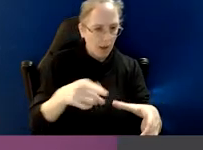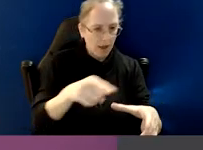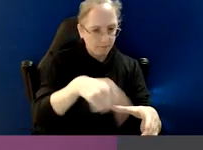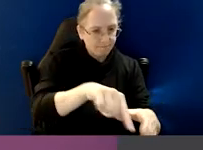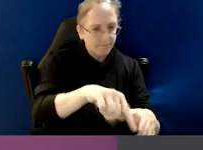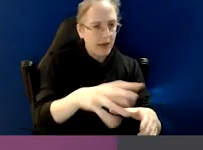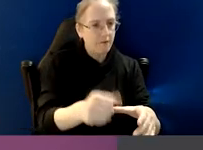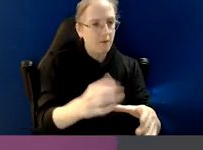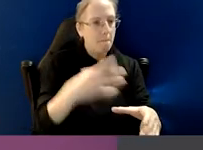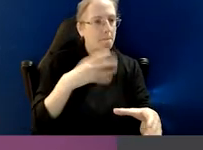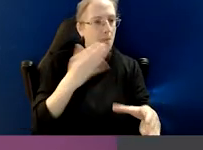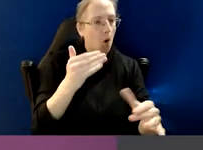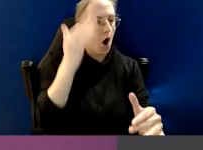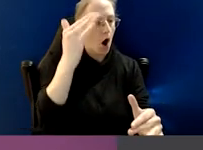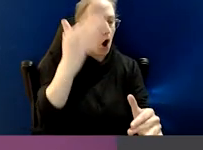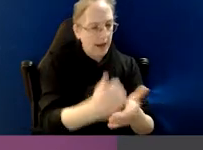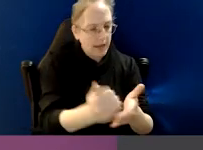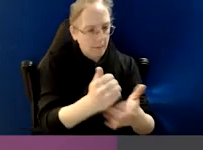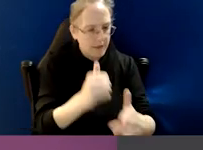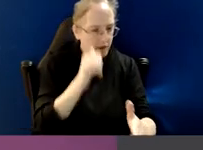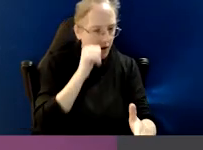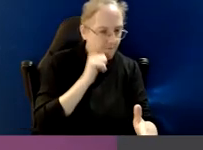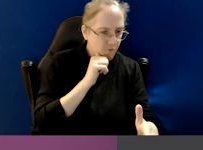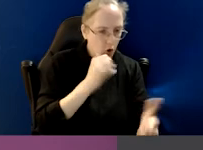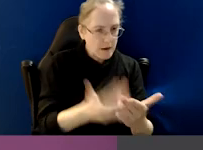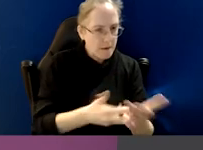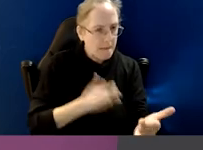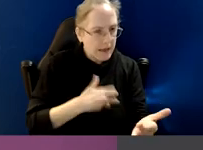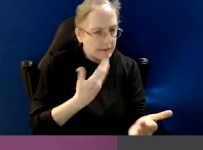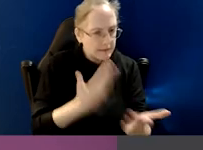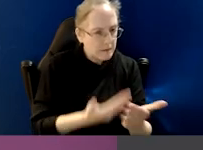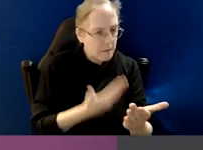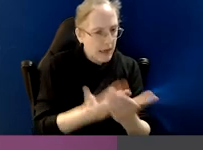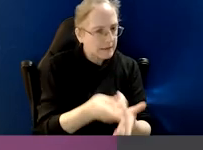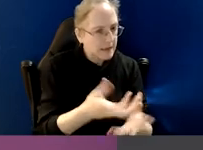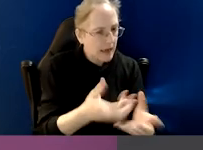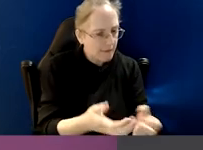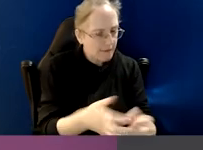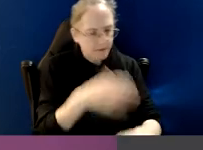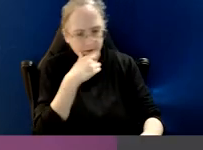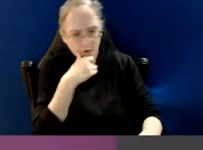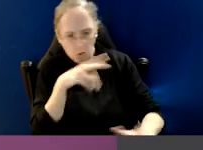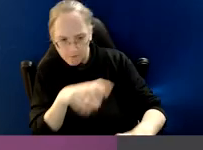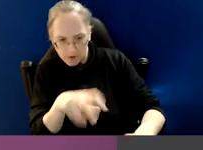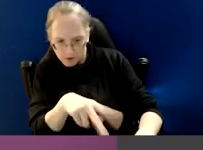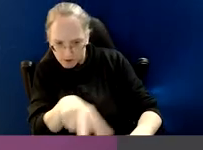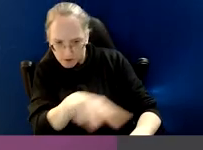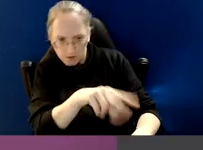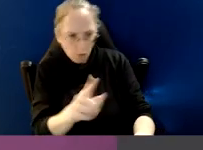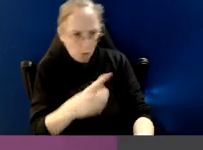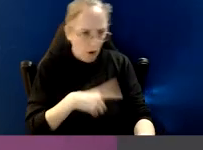seem to be pockets of larger numbers of substantiated complaints, even looking at the demographics and so on.